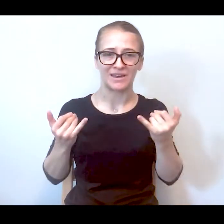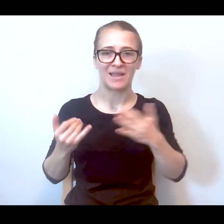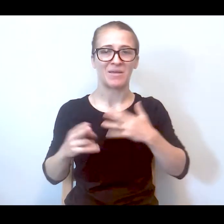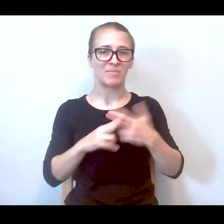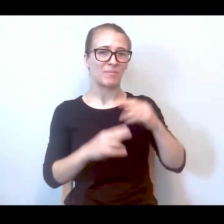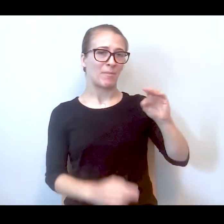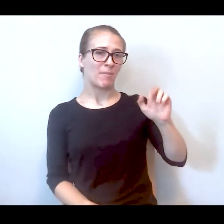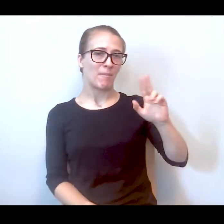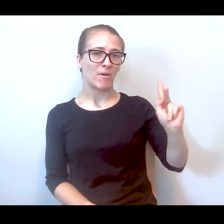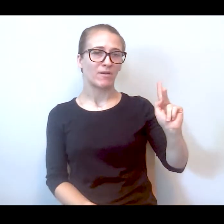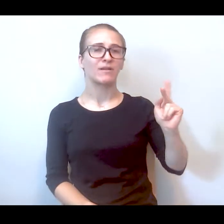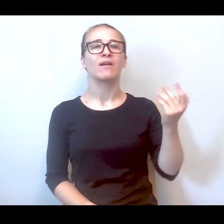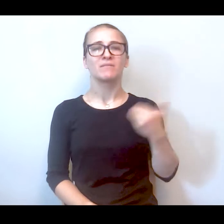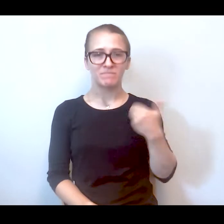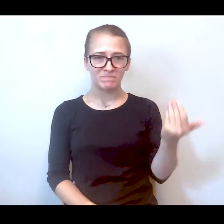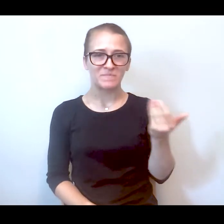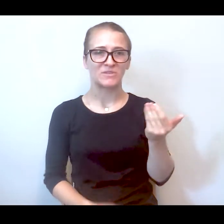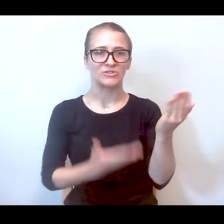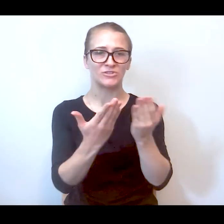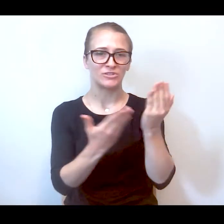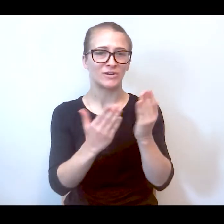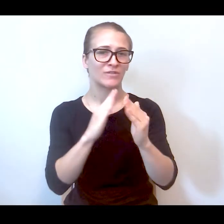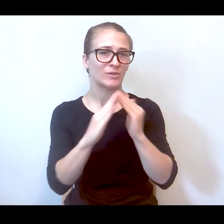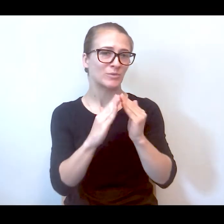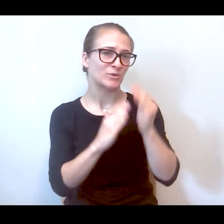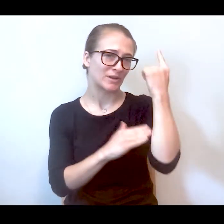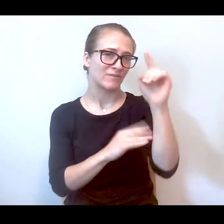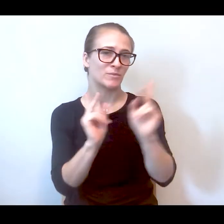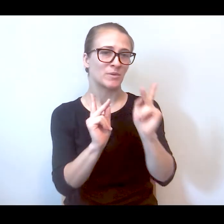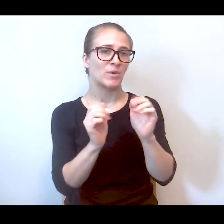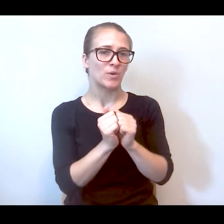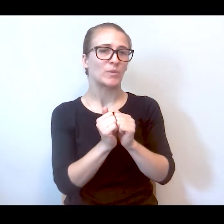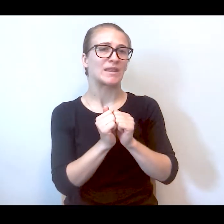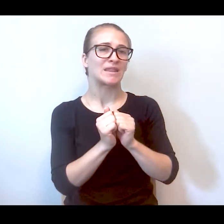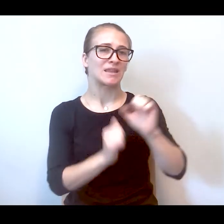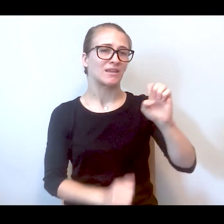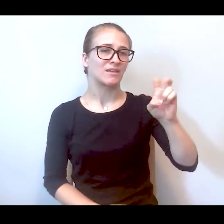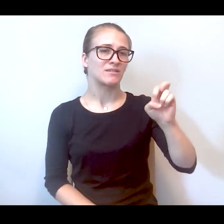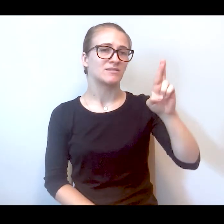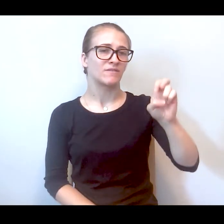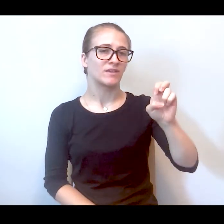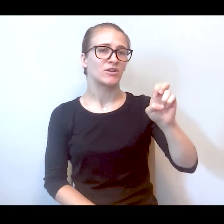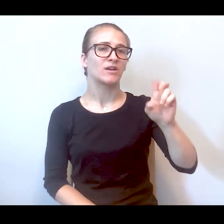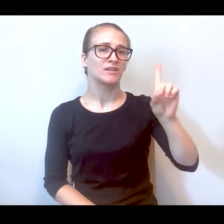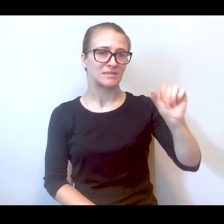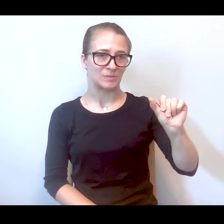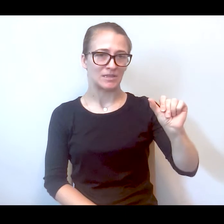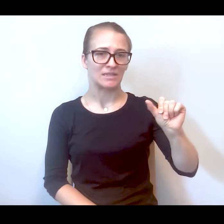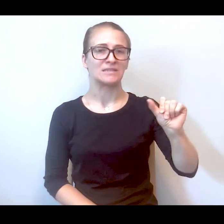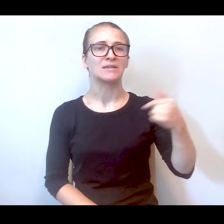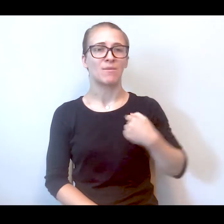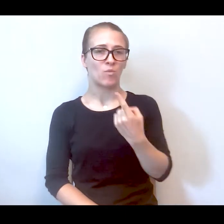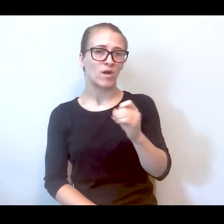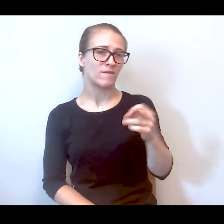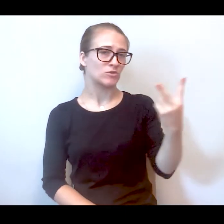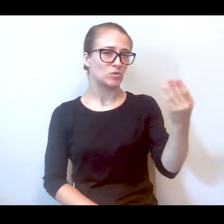topic. I'm Mark Fliedner, here at DRNY. I'm